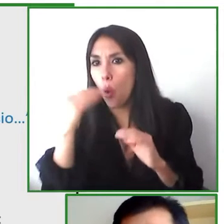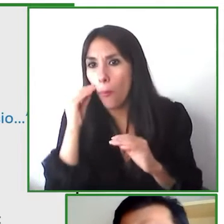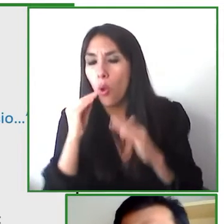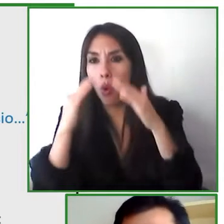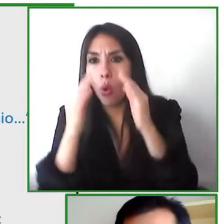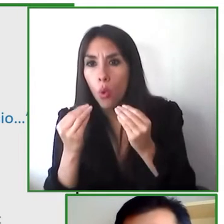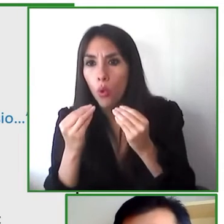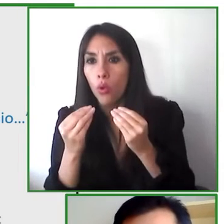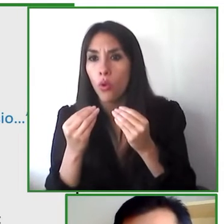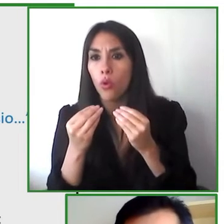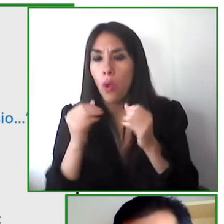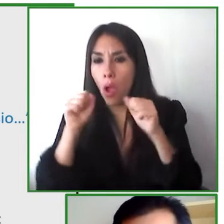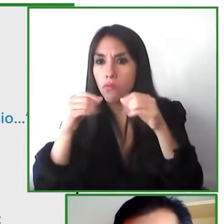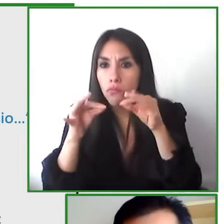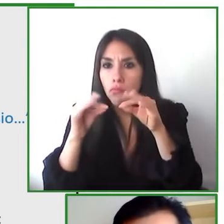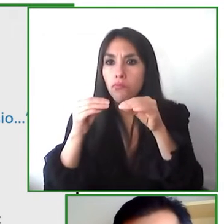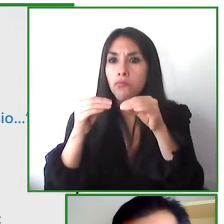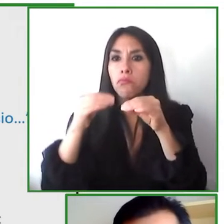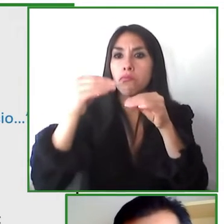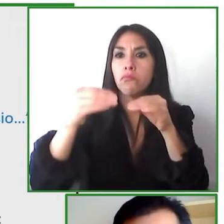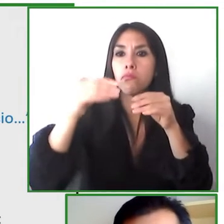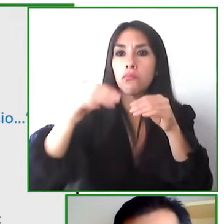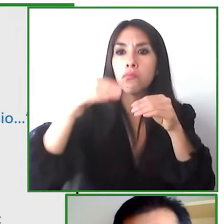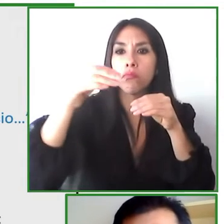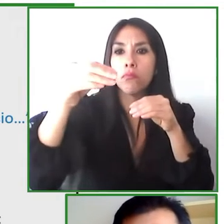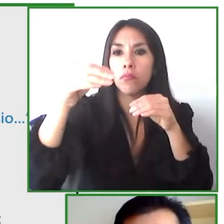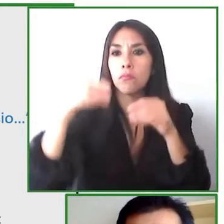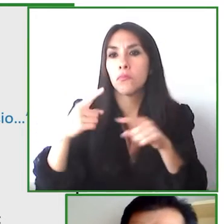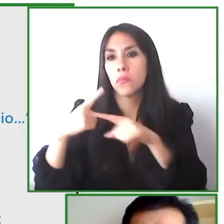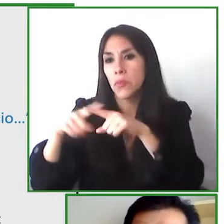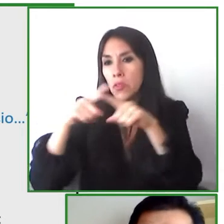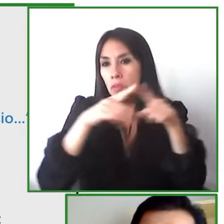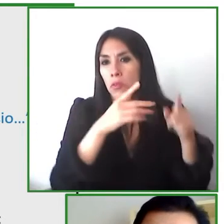there's someone who is overseeing these journeys and helping them